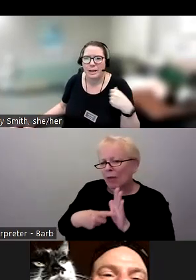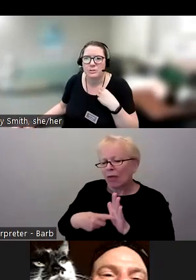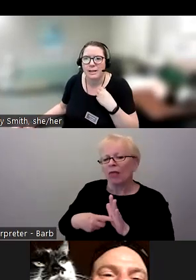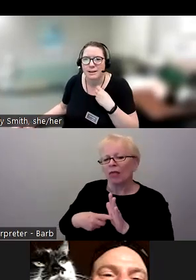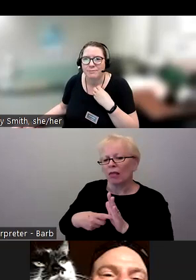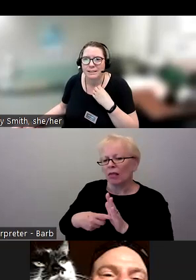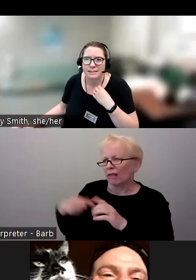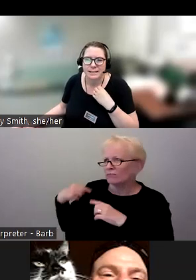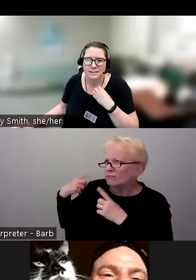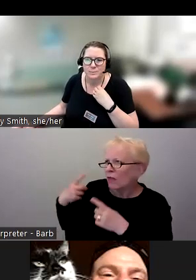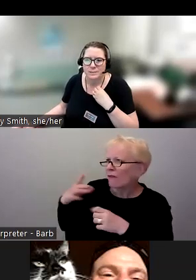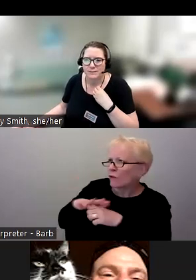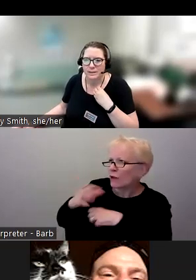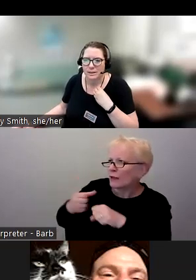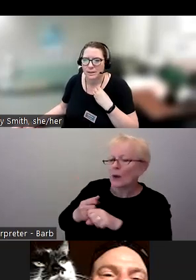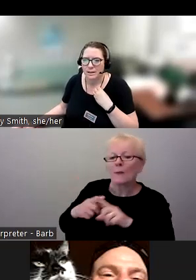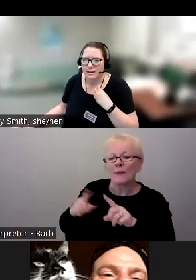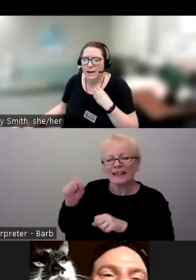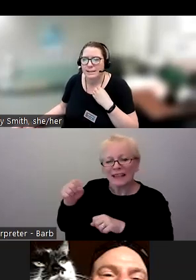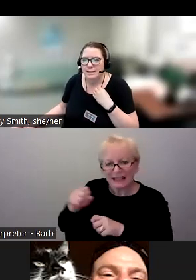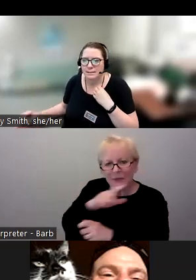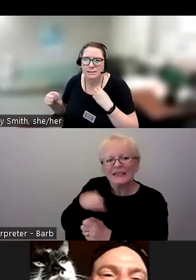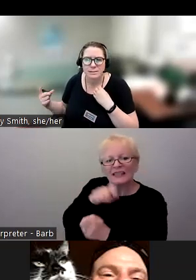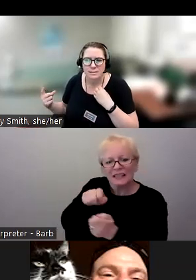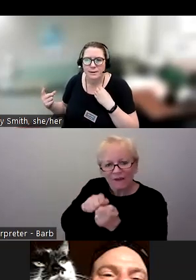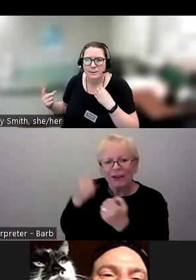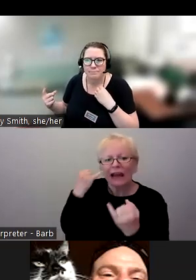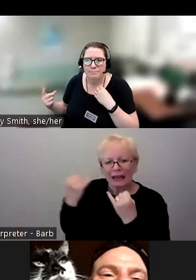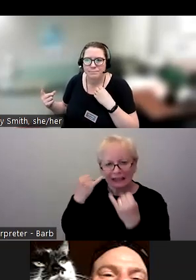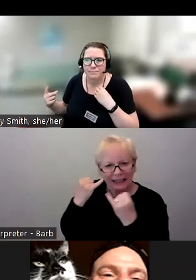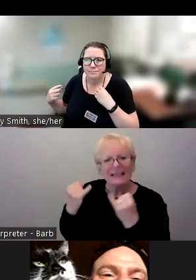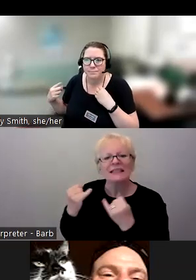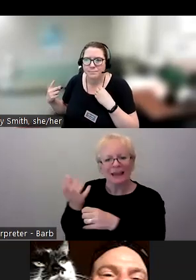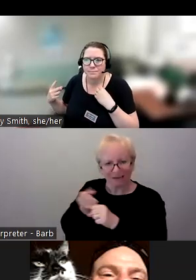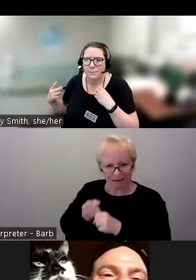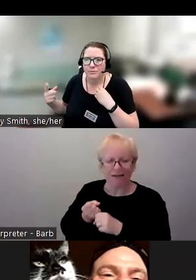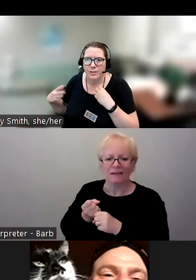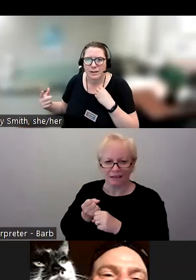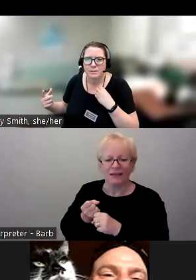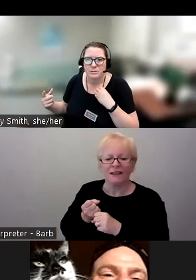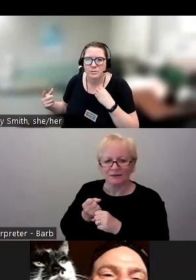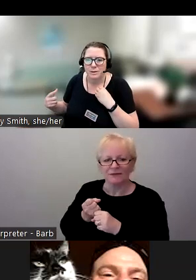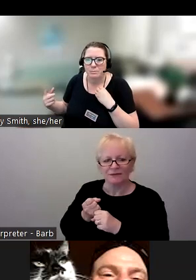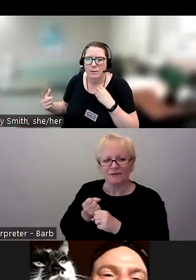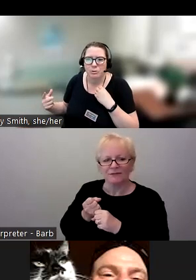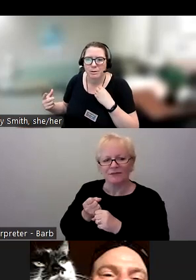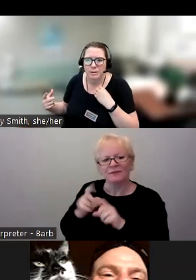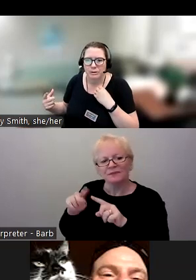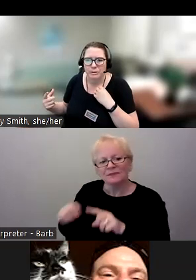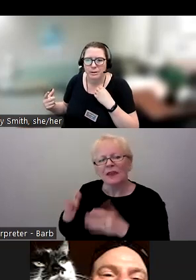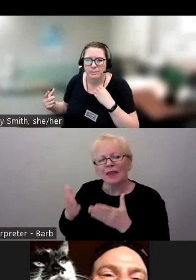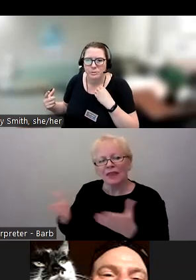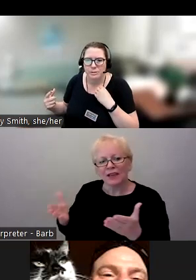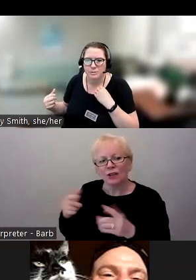But I definitely did get specific ideas of things to make my program better during those